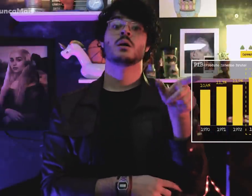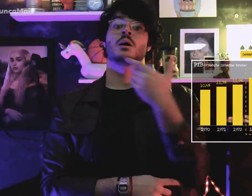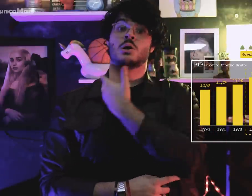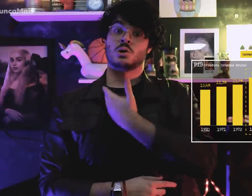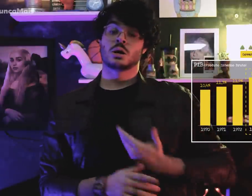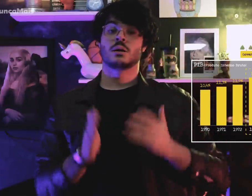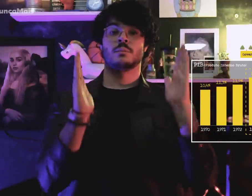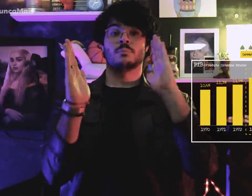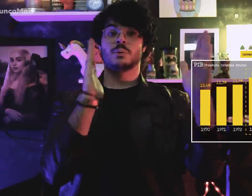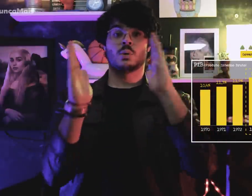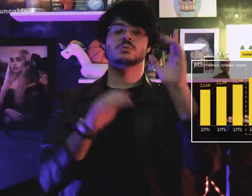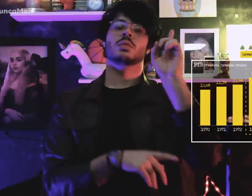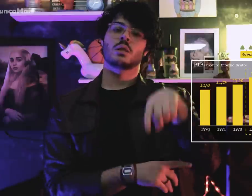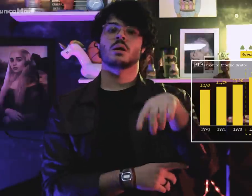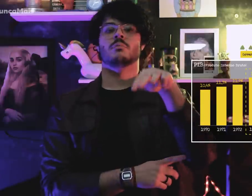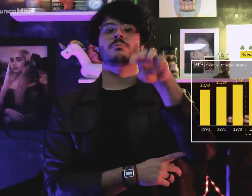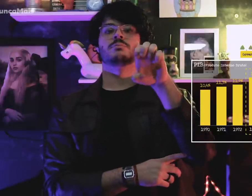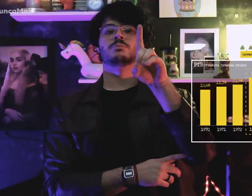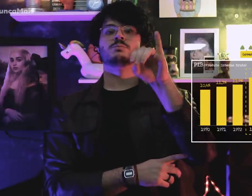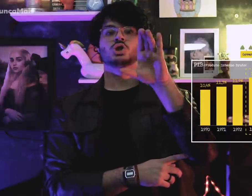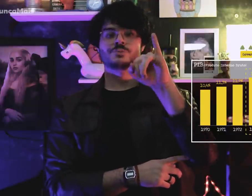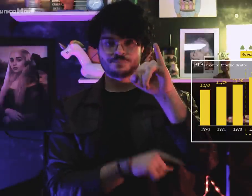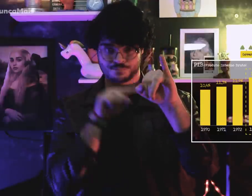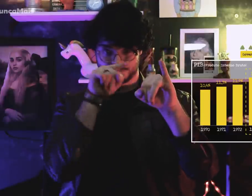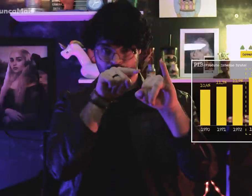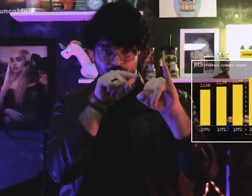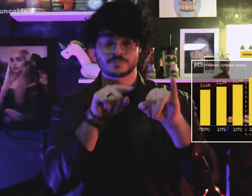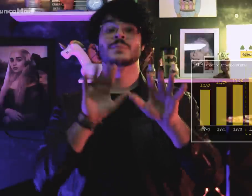durante o governo Médici.